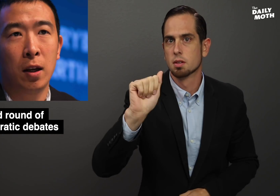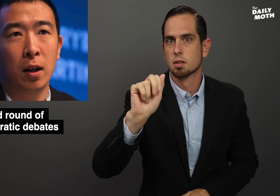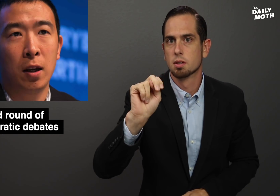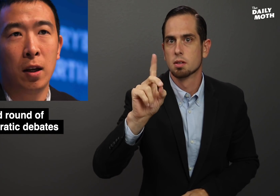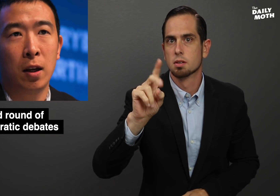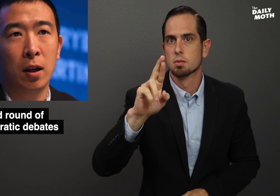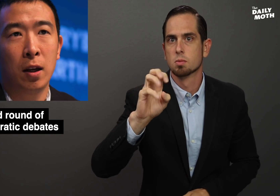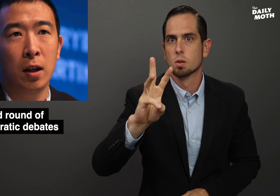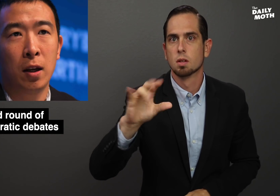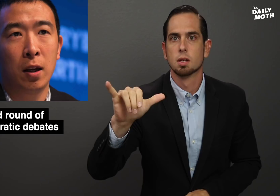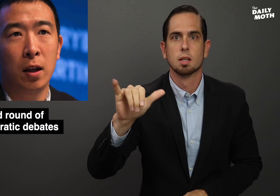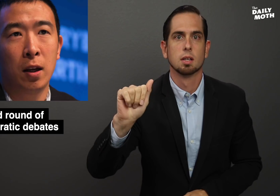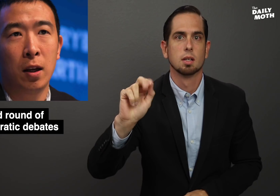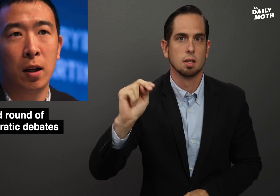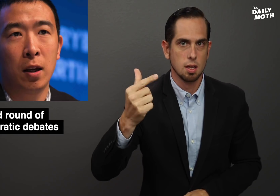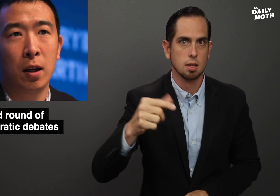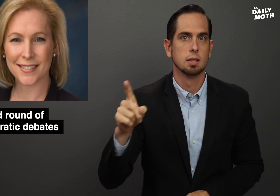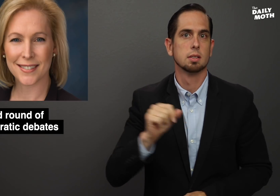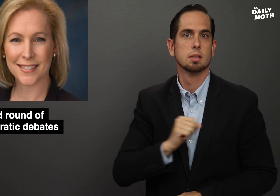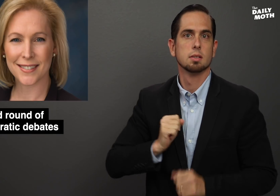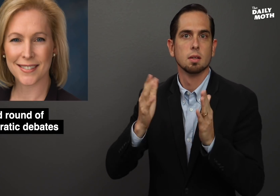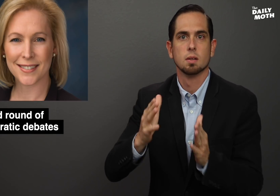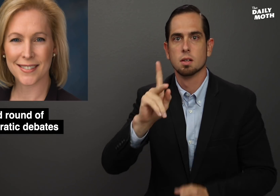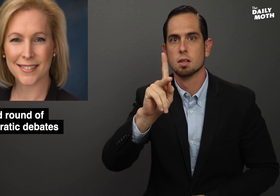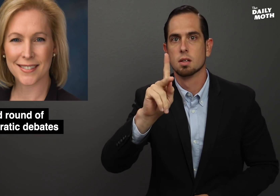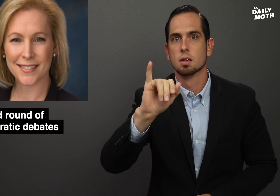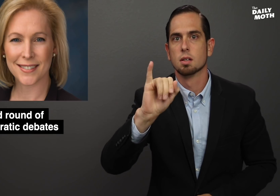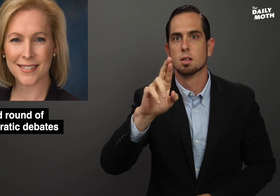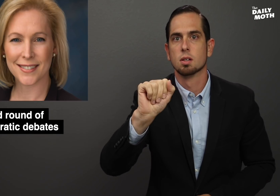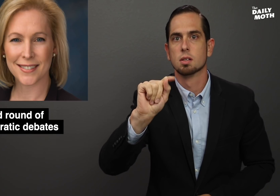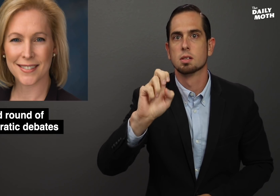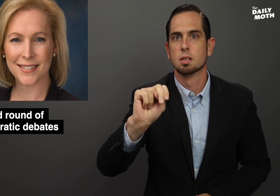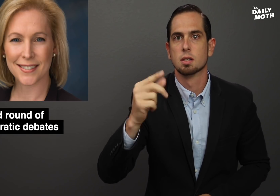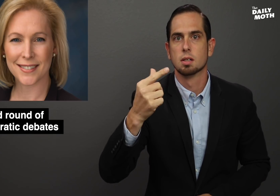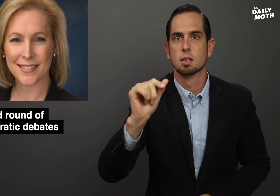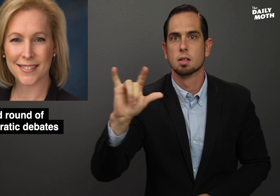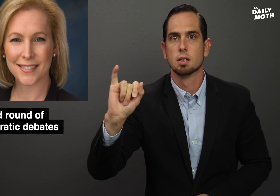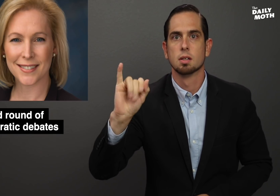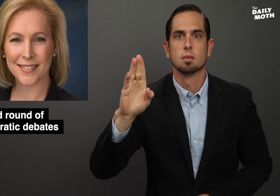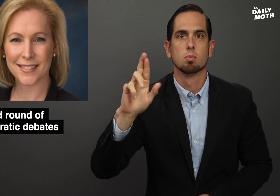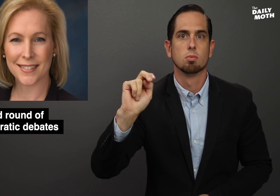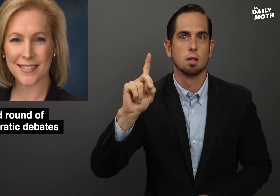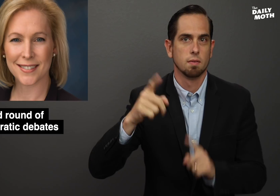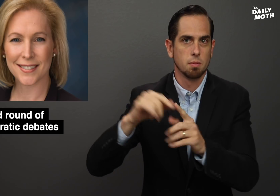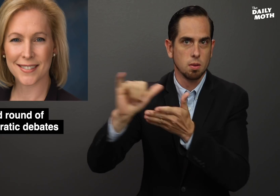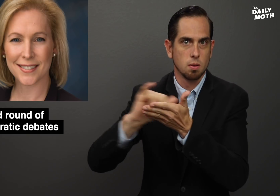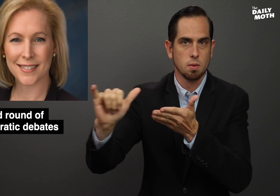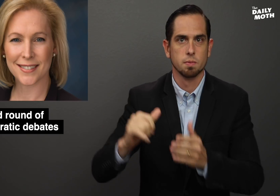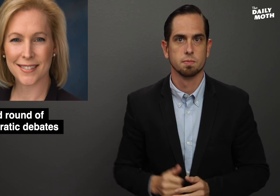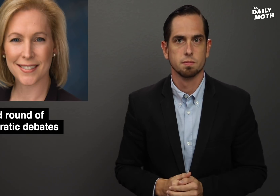Andrew Yang and Sen. Kirsten Gillibrand (NY).